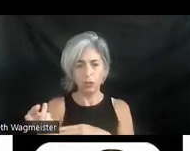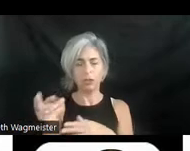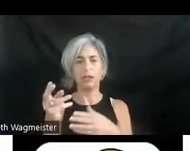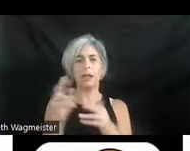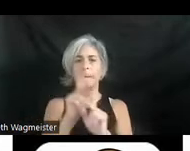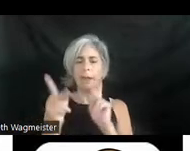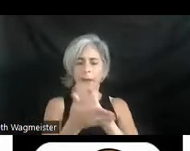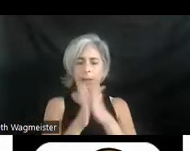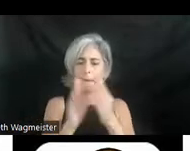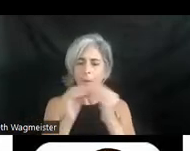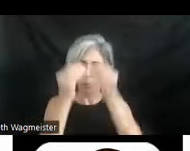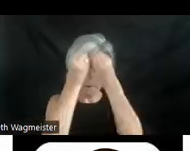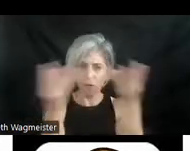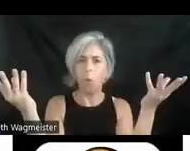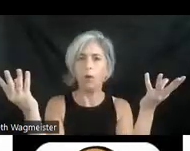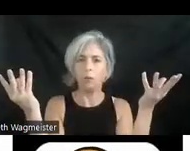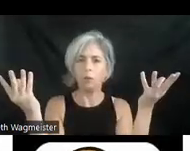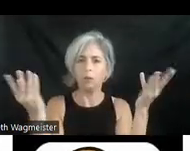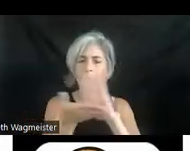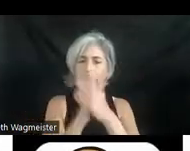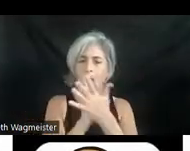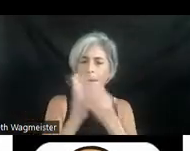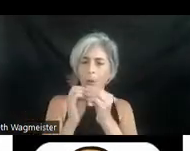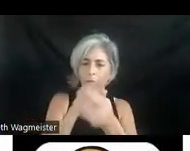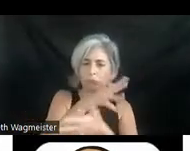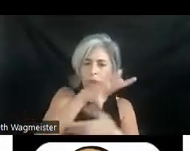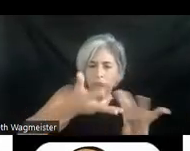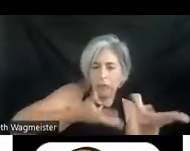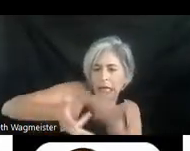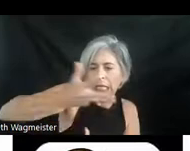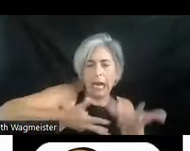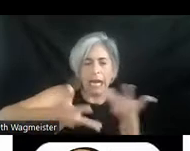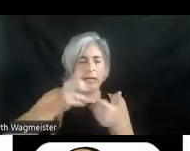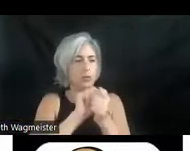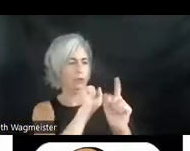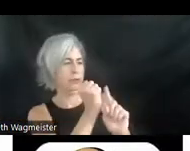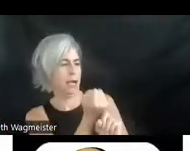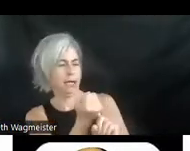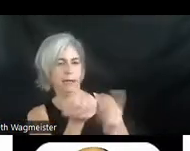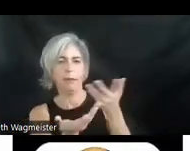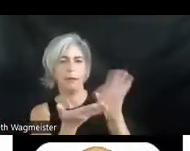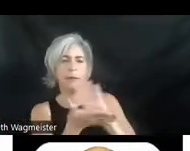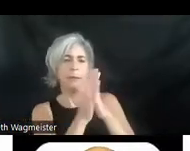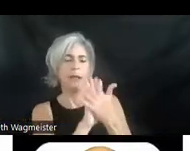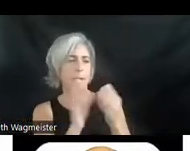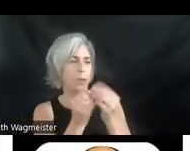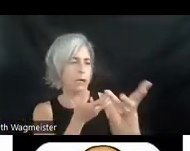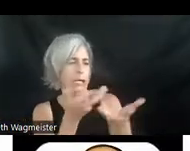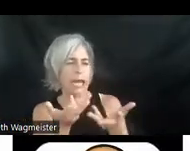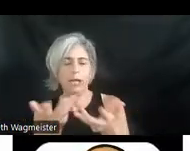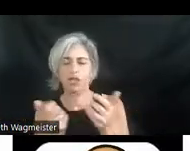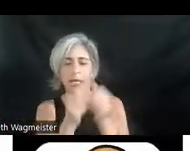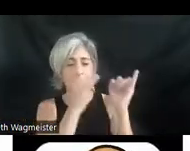informed. They become more engaged with society. Maybe they become more engaging individuals